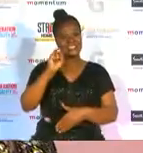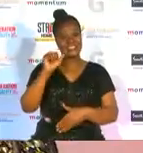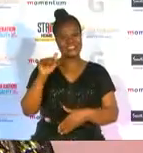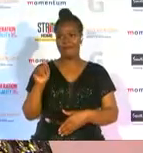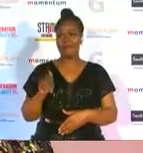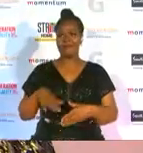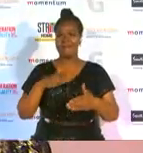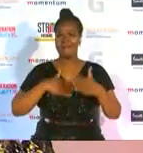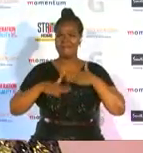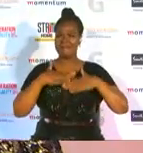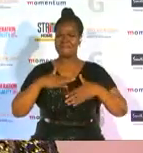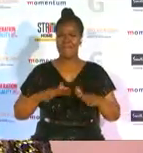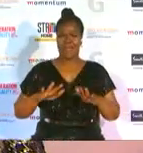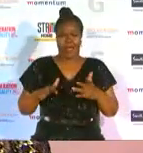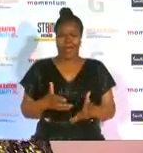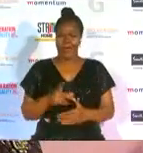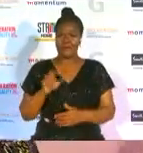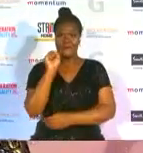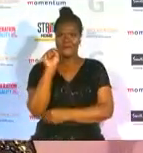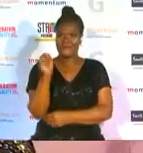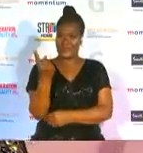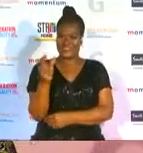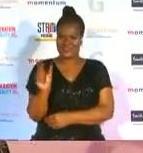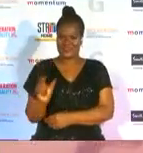feel to be the very first person to win this award for